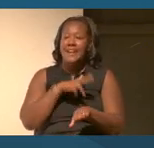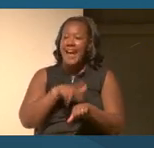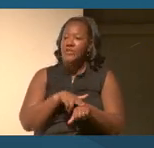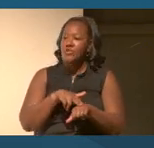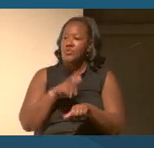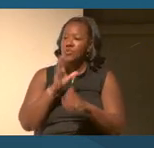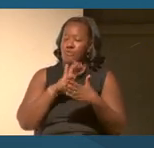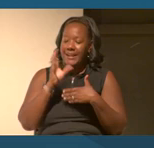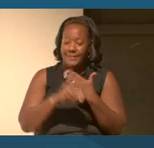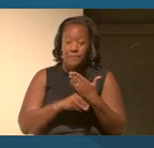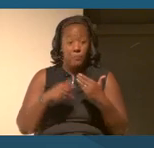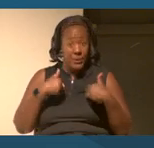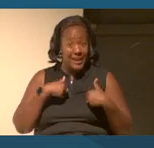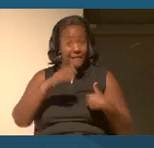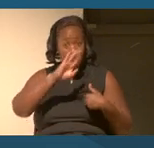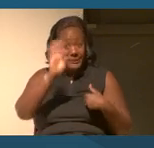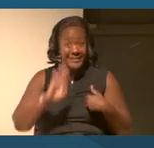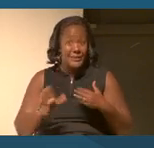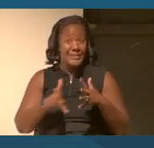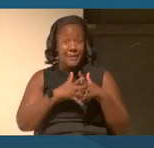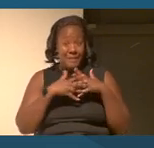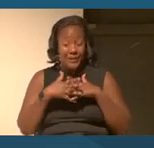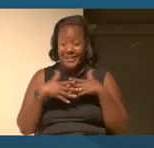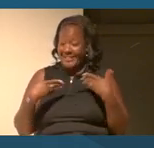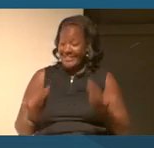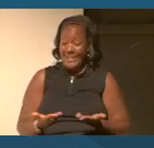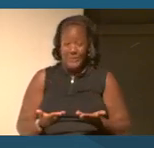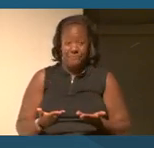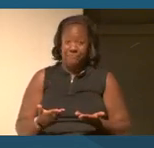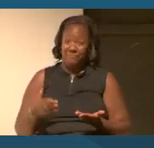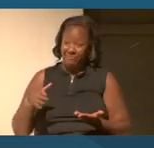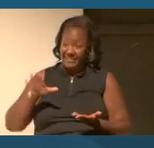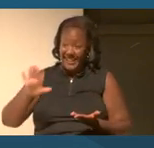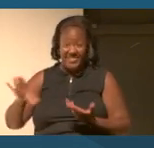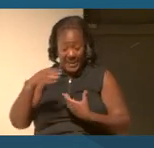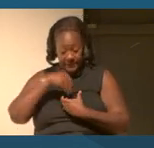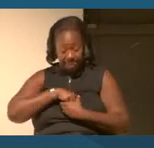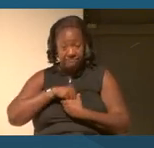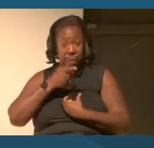are here as well and the colorism that goes along with that and the discrimination that